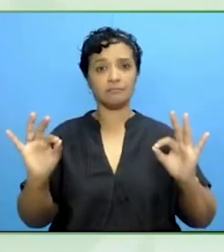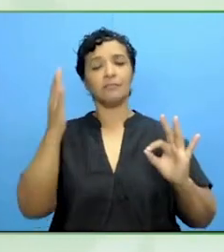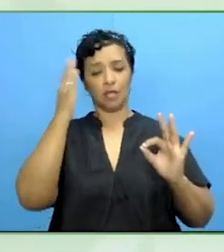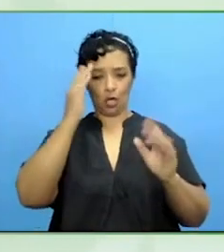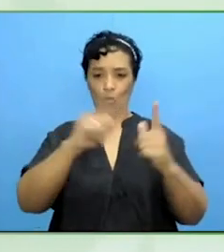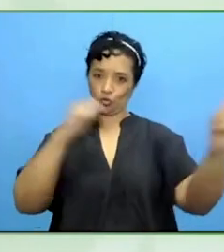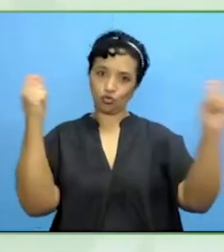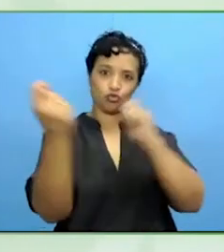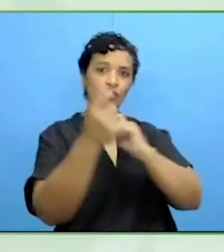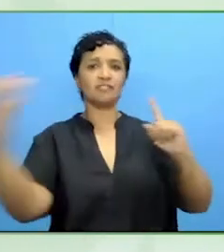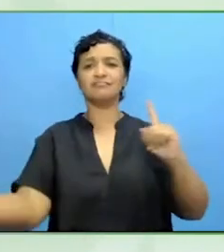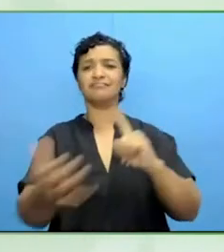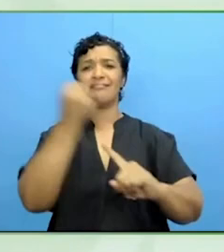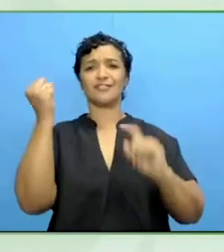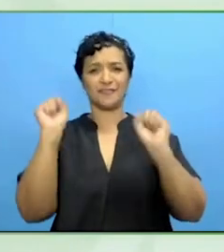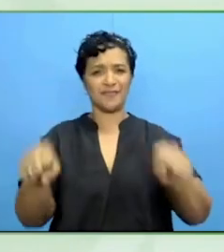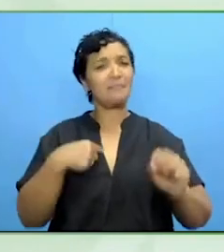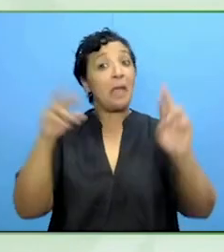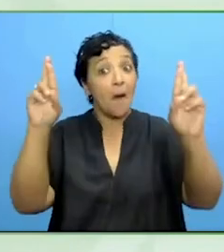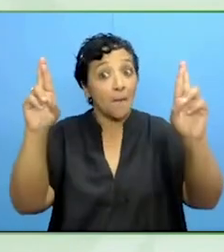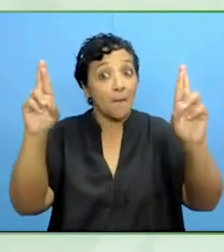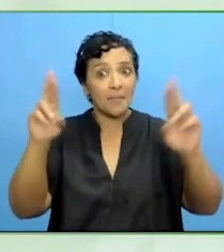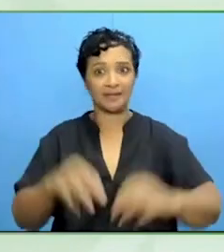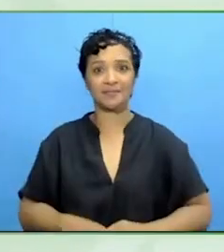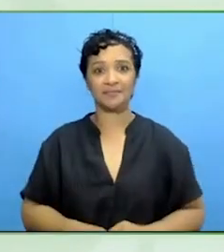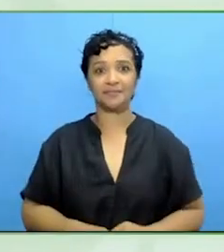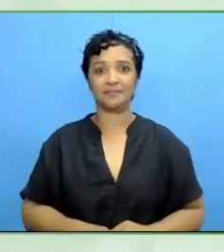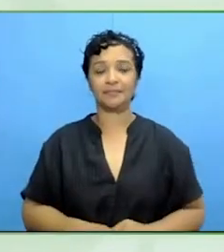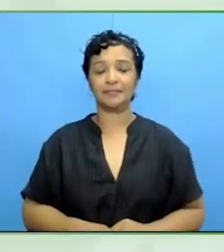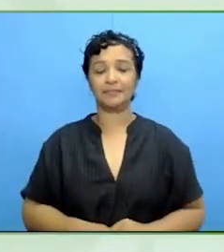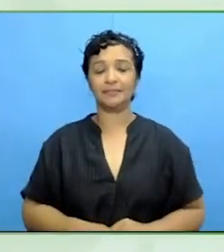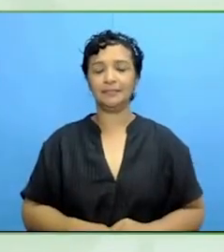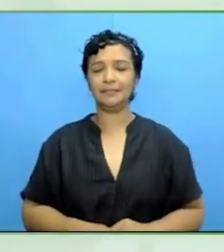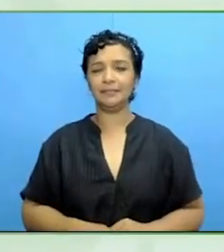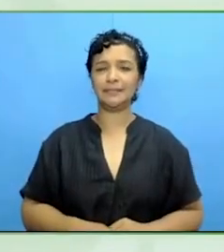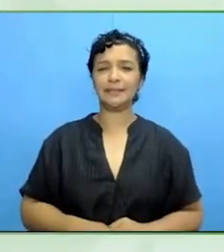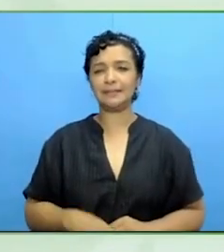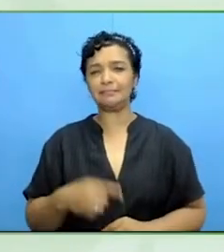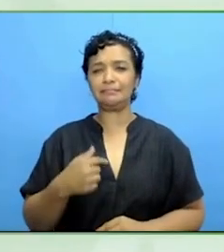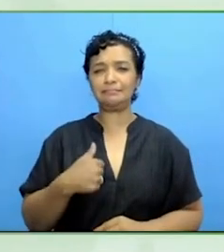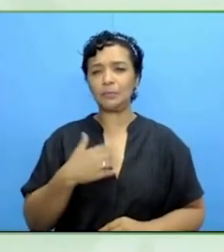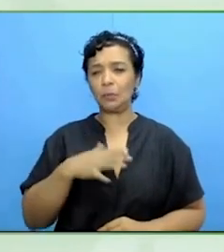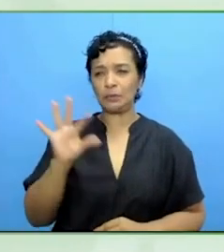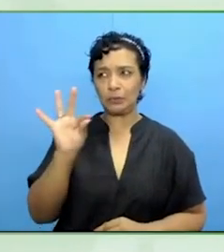We have got a tiny bit more time. Can I ask your personal opinion?